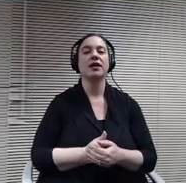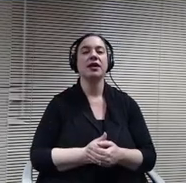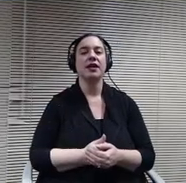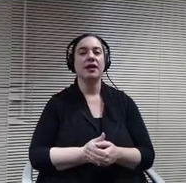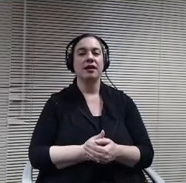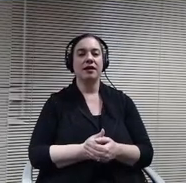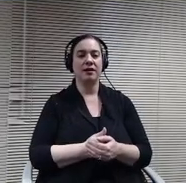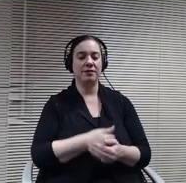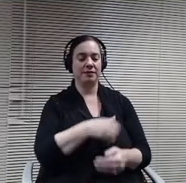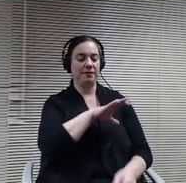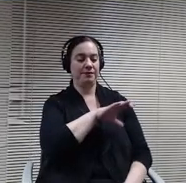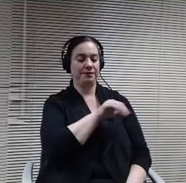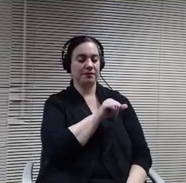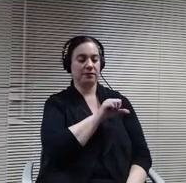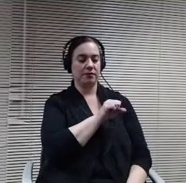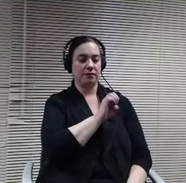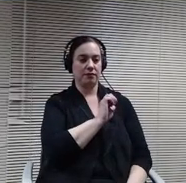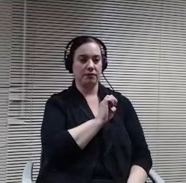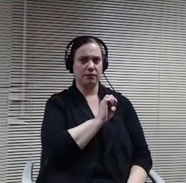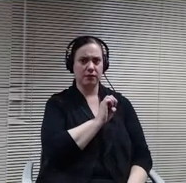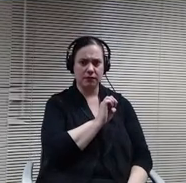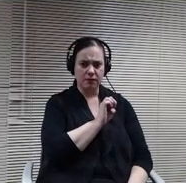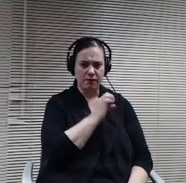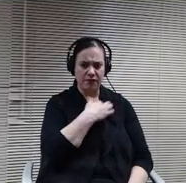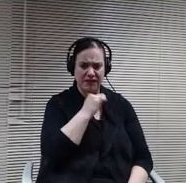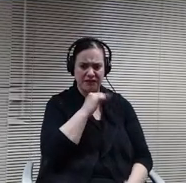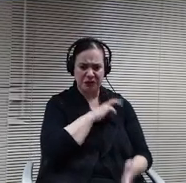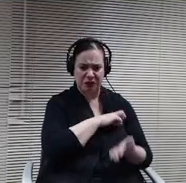we'll just go with case. Lisa Wagner. Annemiek lesage.